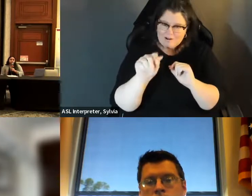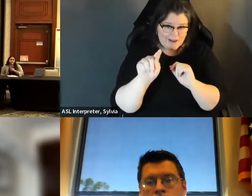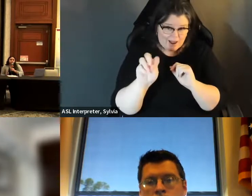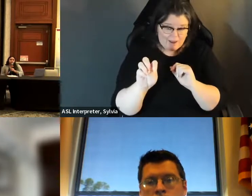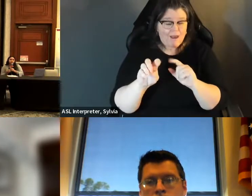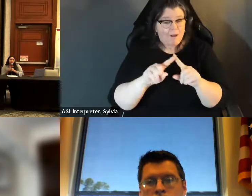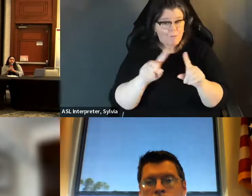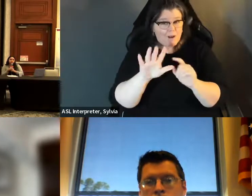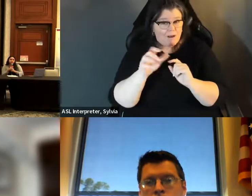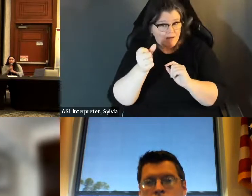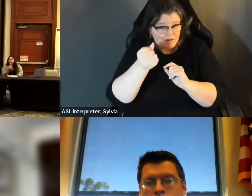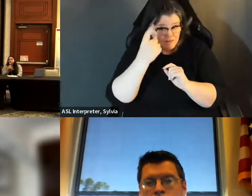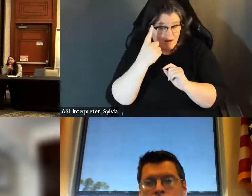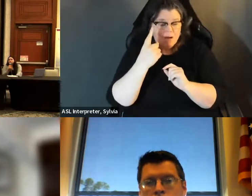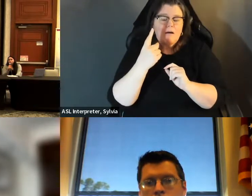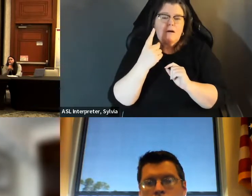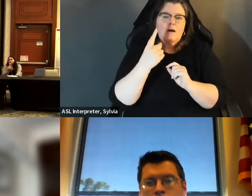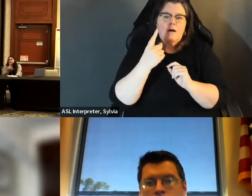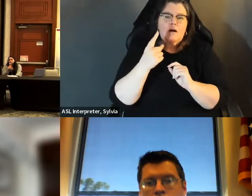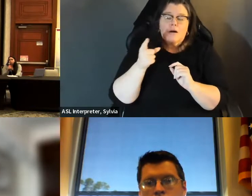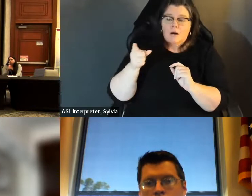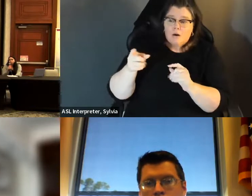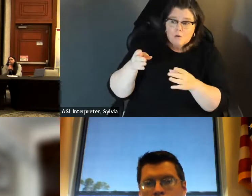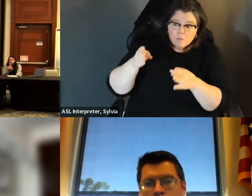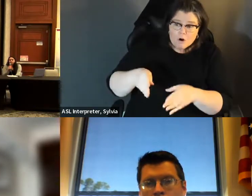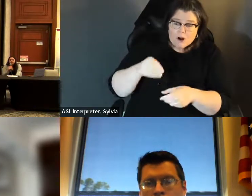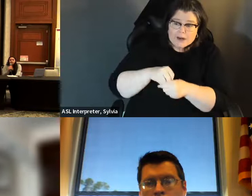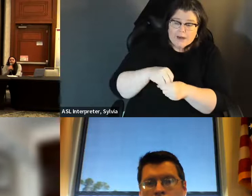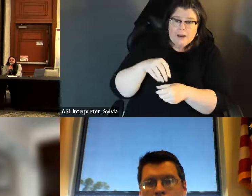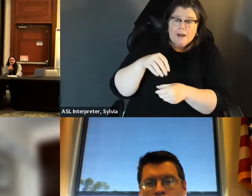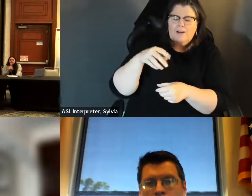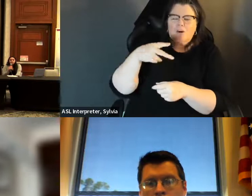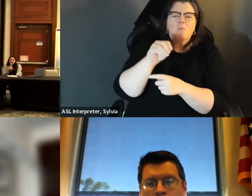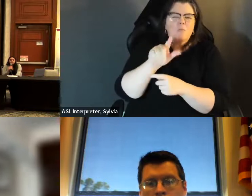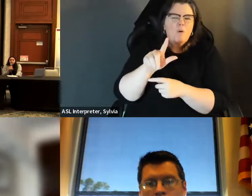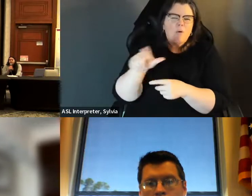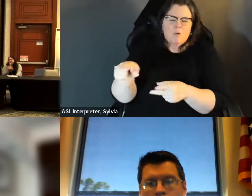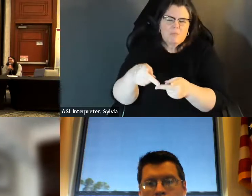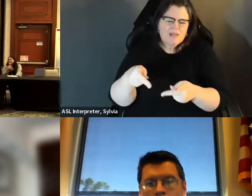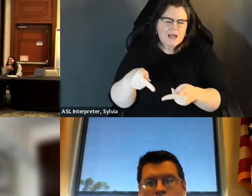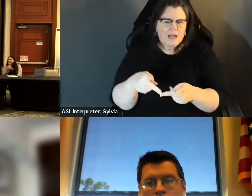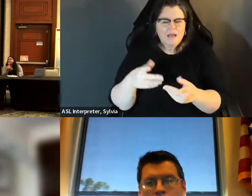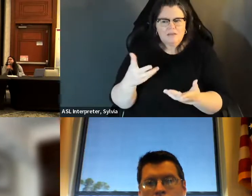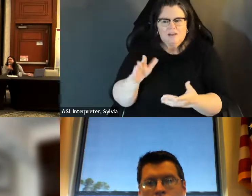However, the language that's used is current. Invalid so student ids don't have an expiration day on them. date on them, and so what ends up happening is it's kind of at the discretion of the person at the polls and poll